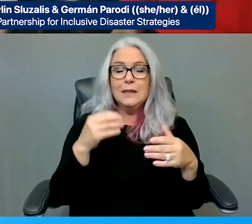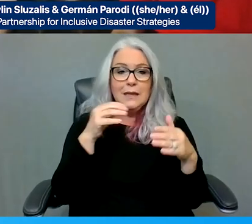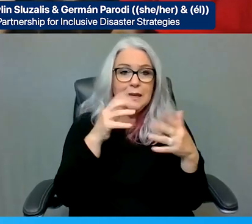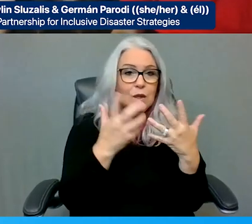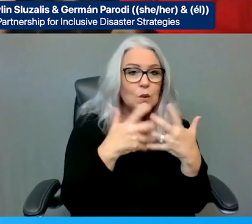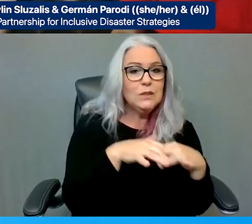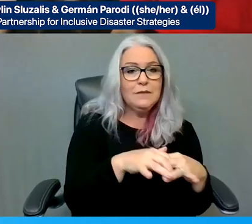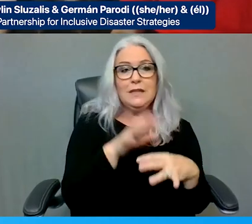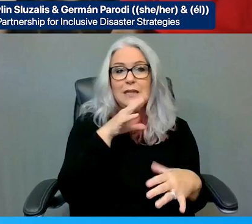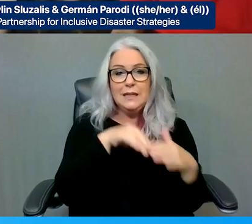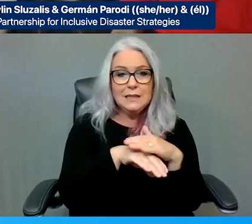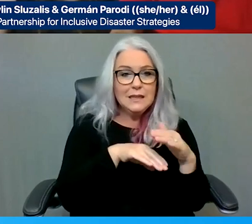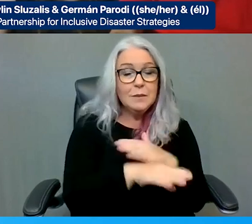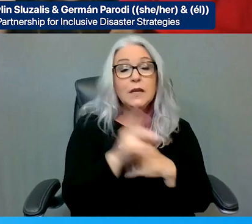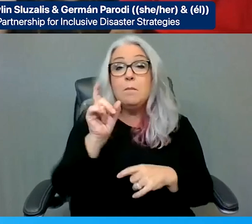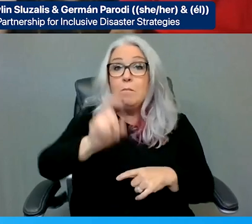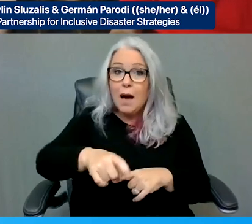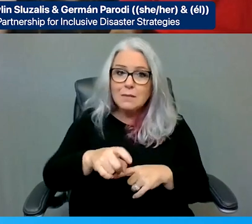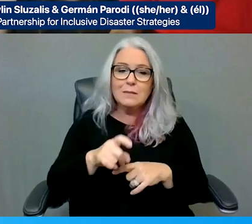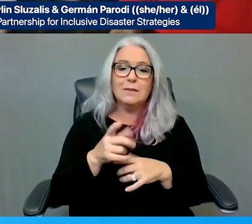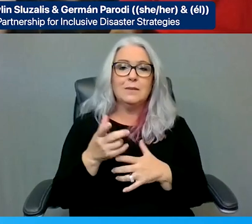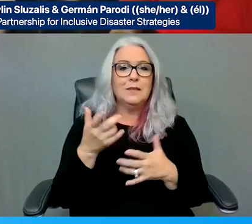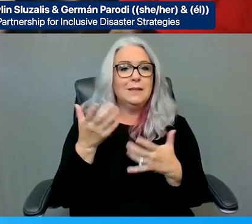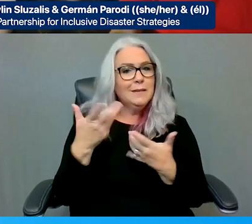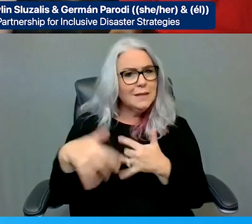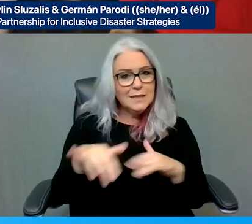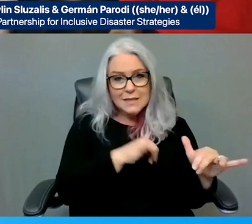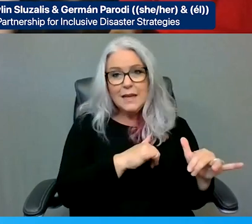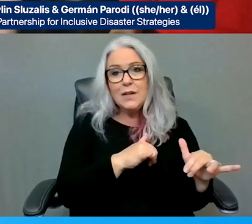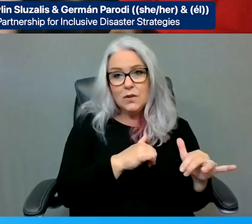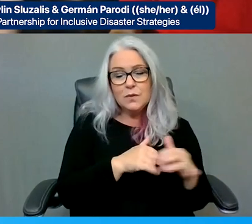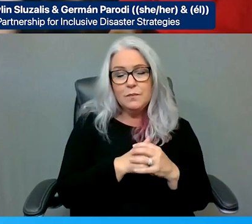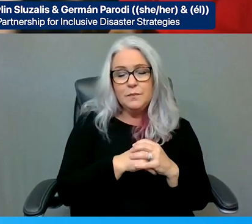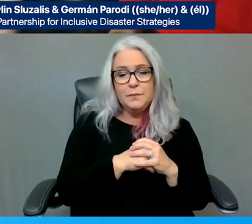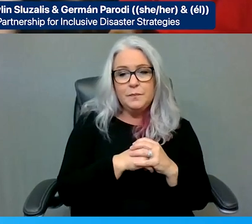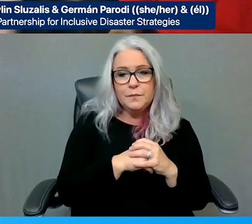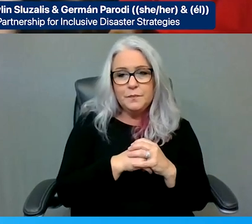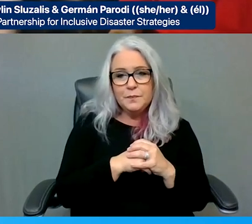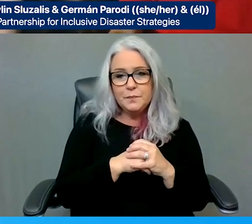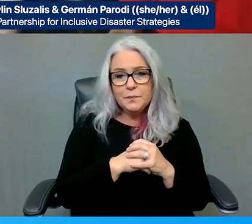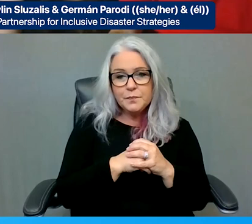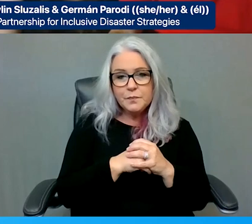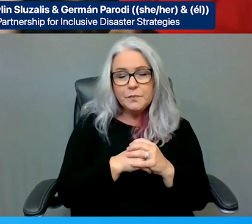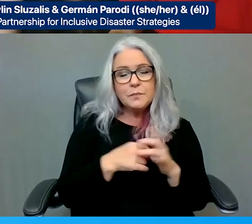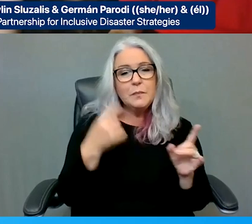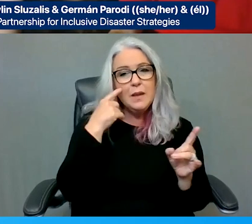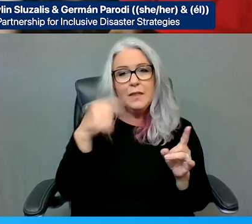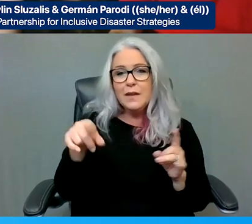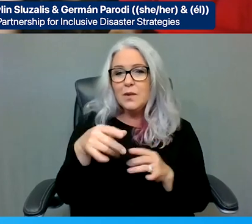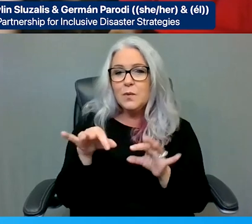become standardized. As Priya, you mentioned, just follow the law! Follow the